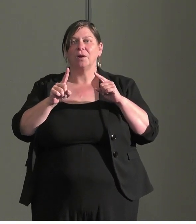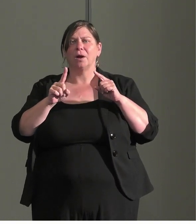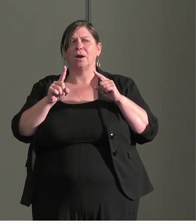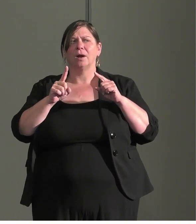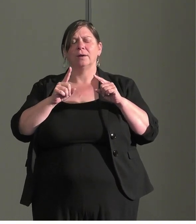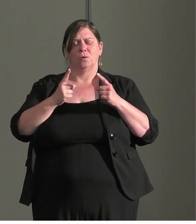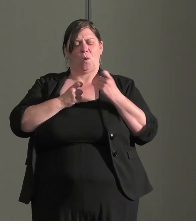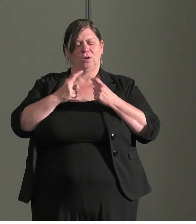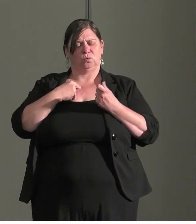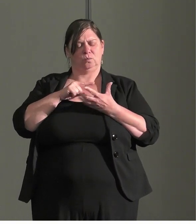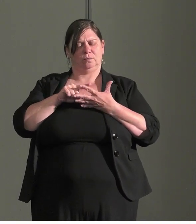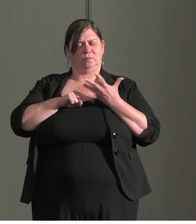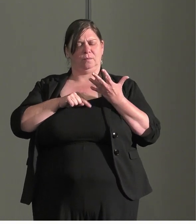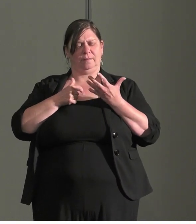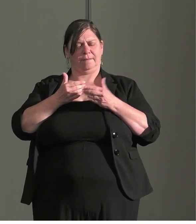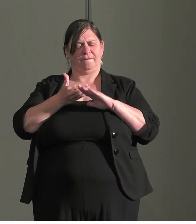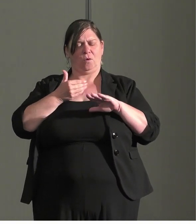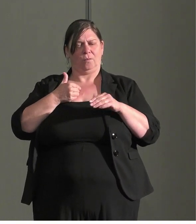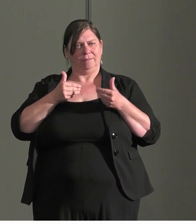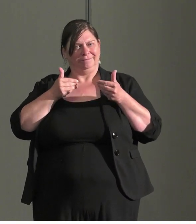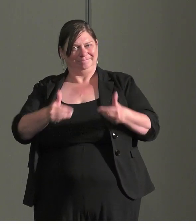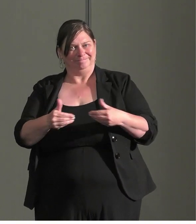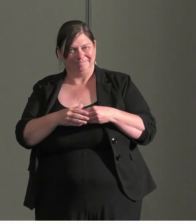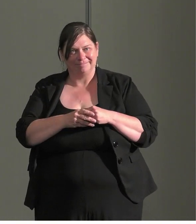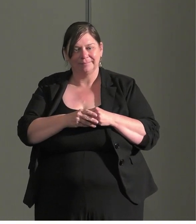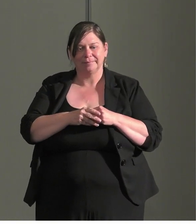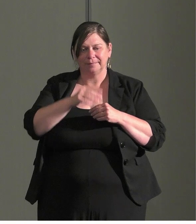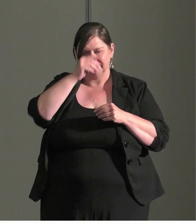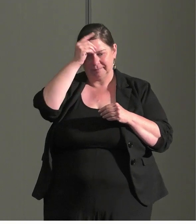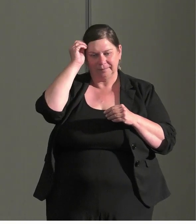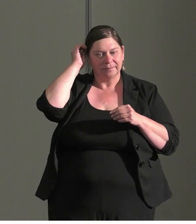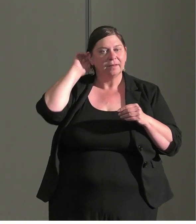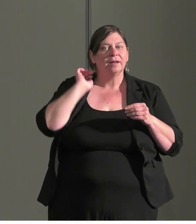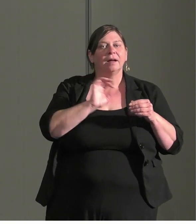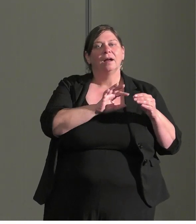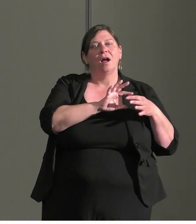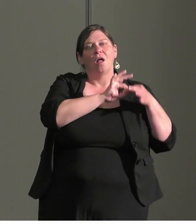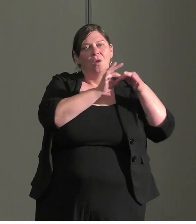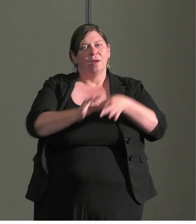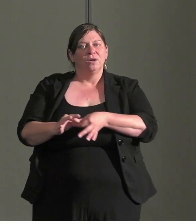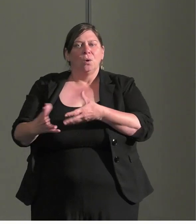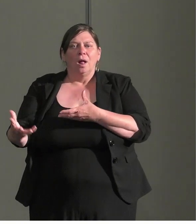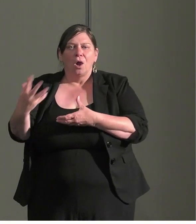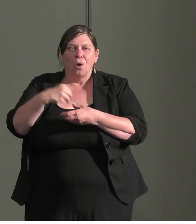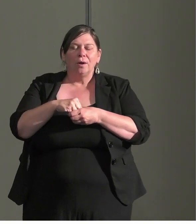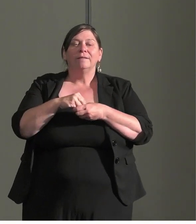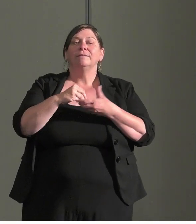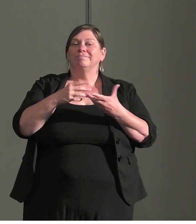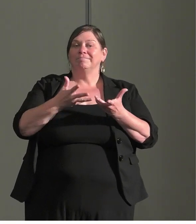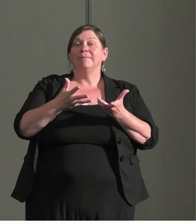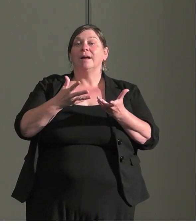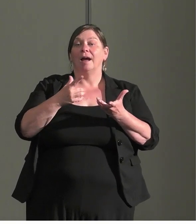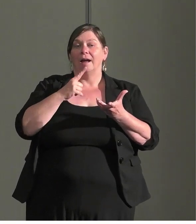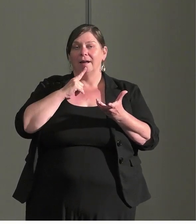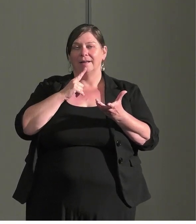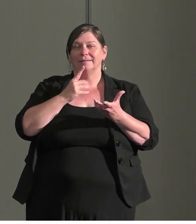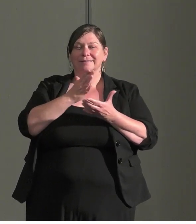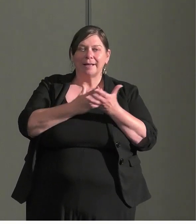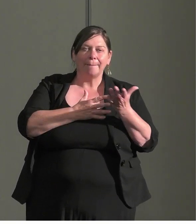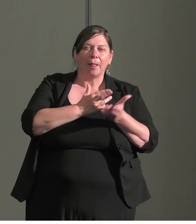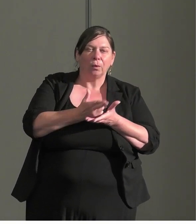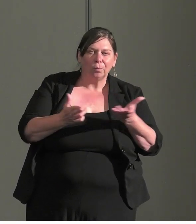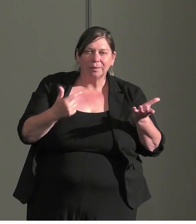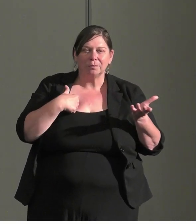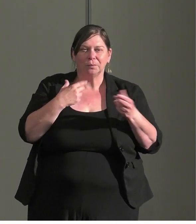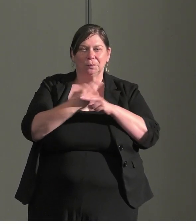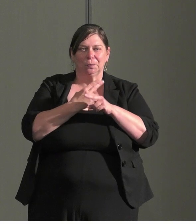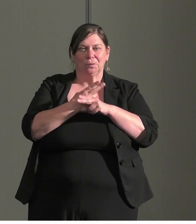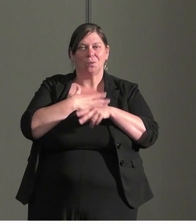we work through the work and through the personas some resources and methods we utilize is Equity